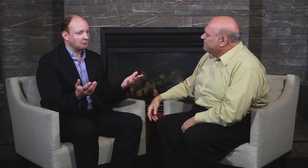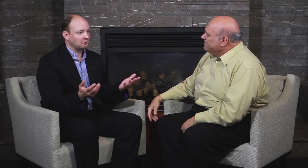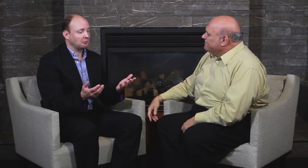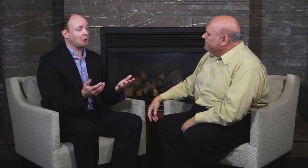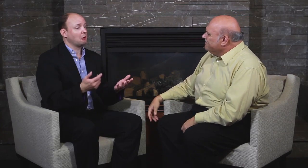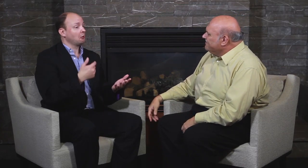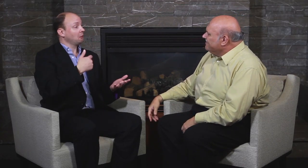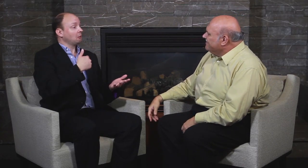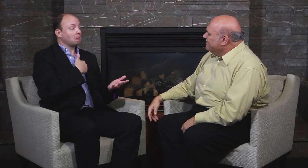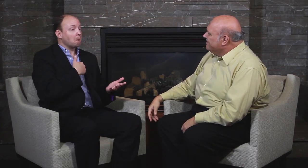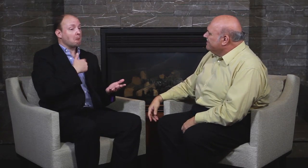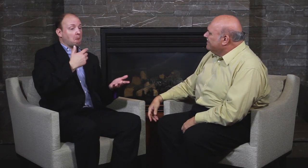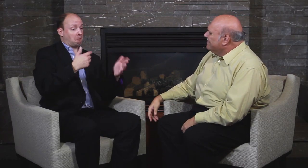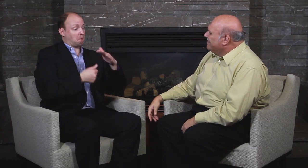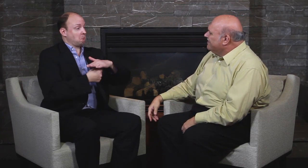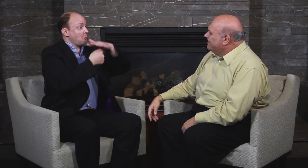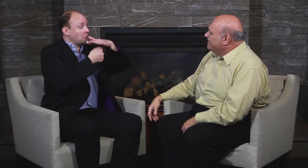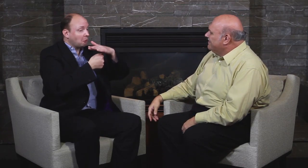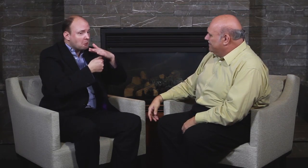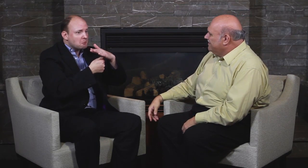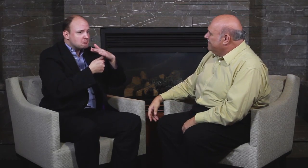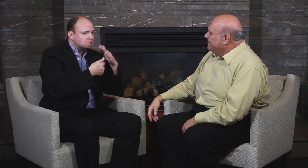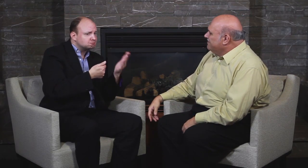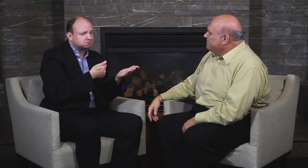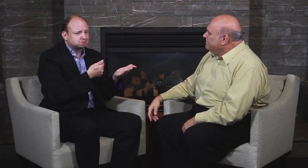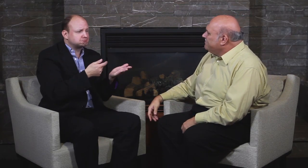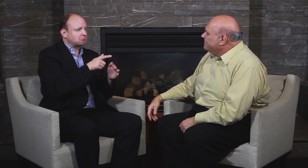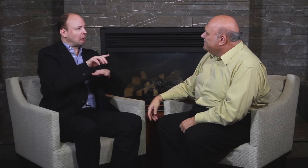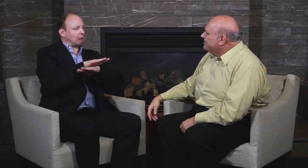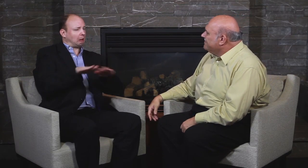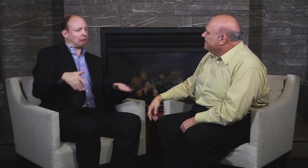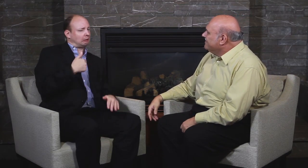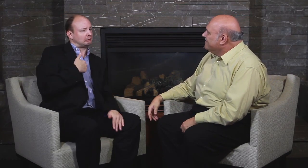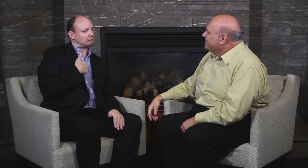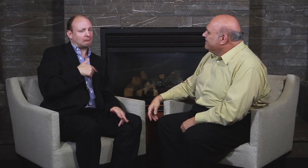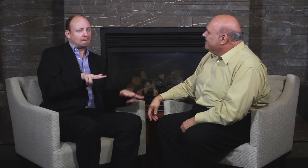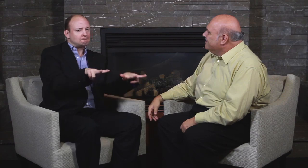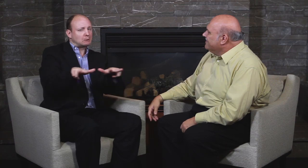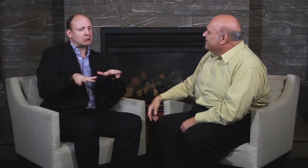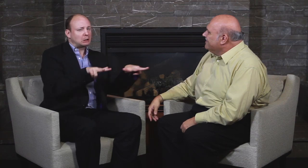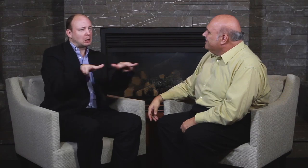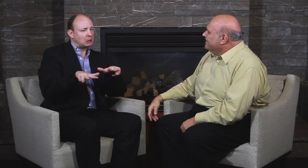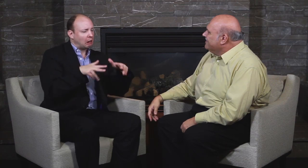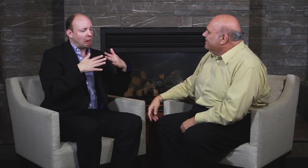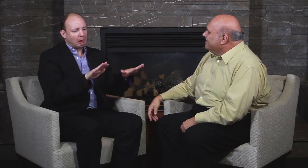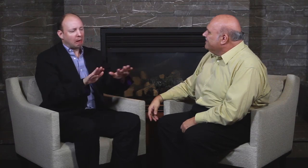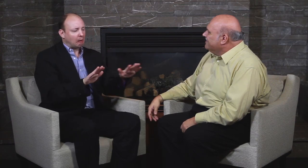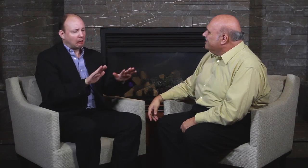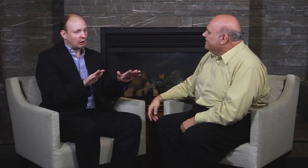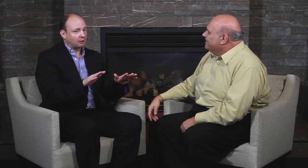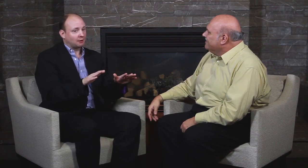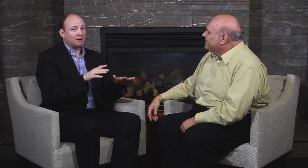My boss wanted me to do a video. I didn’t like doing videos but his wife